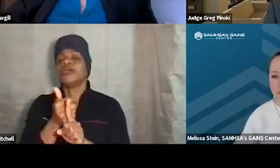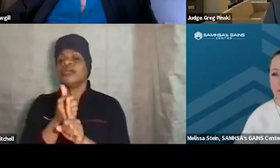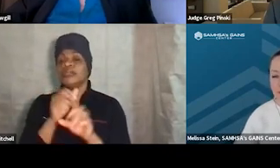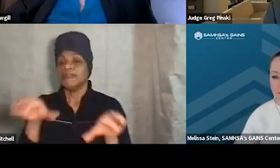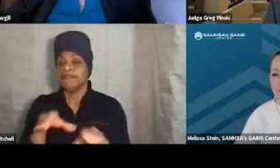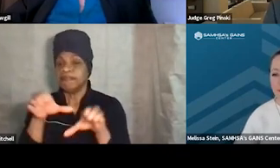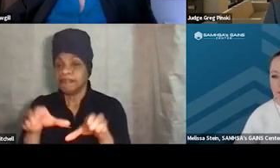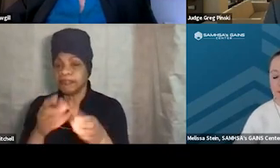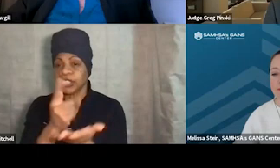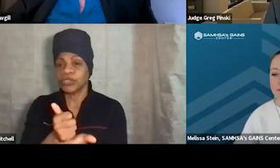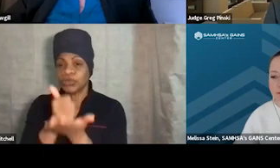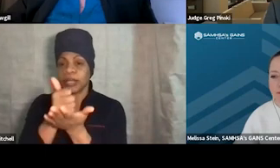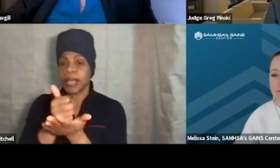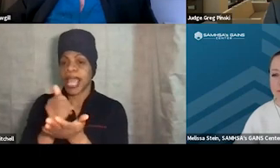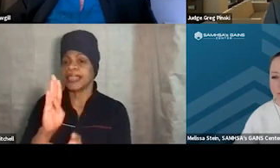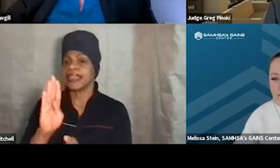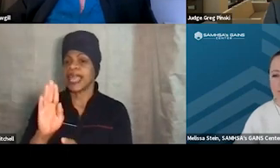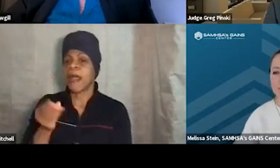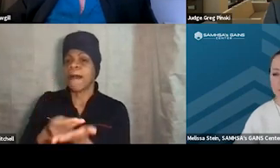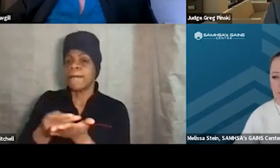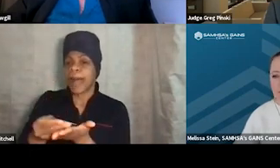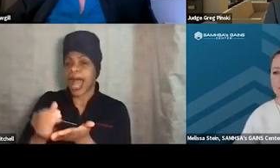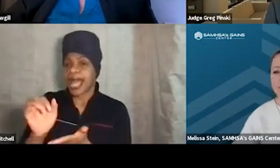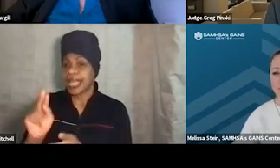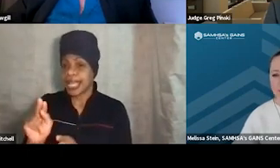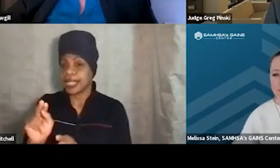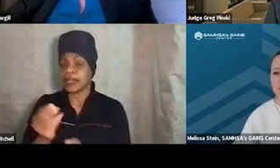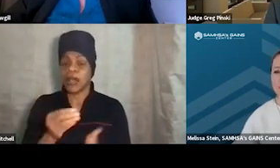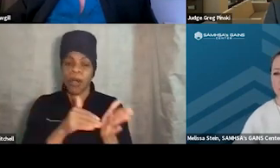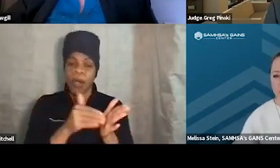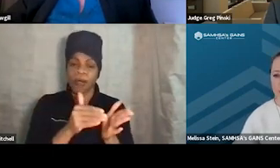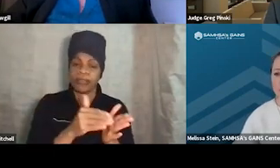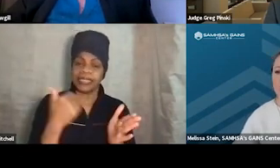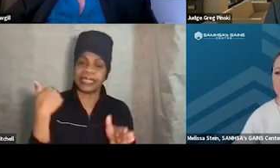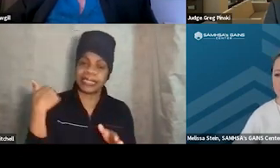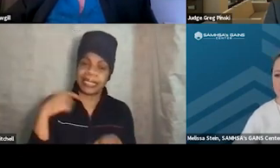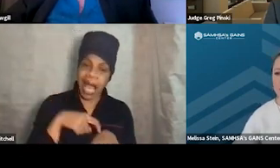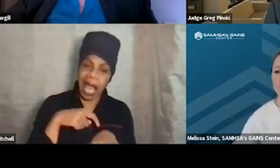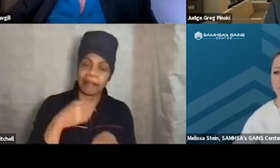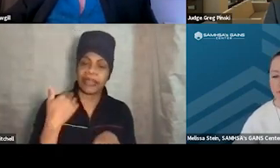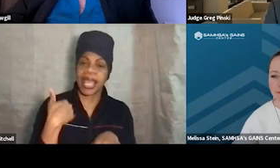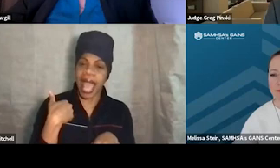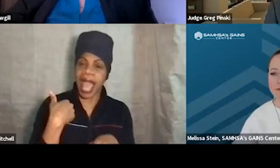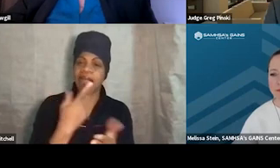because when you have their buy-in... So oftentimes, courts have cookie cutter expectations, or this is the treatment you go to,